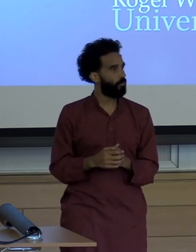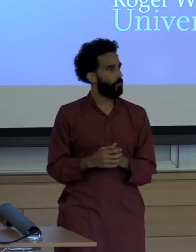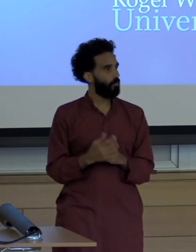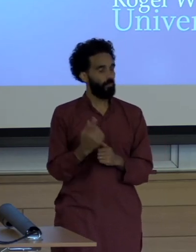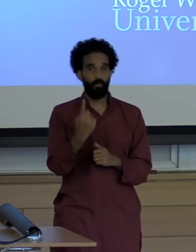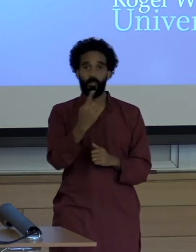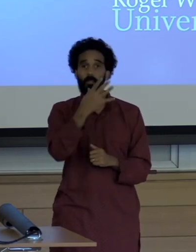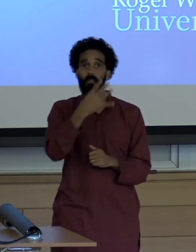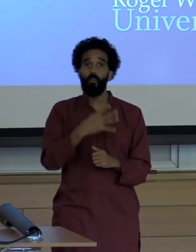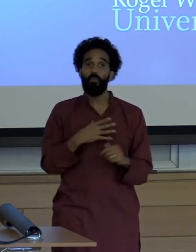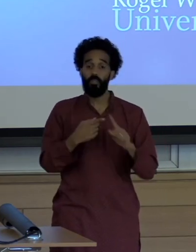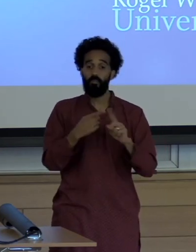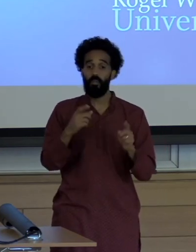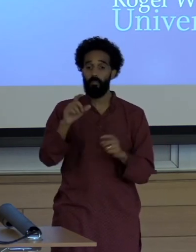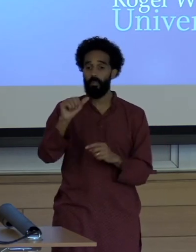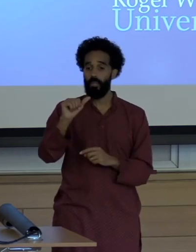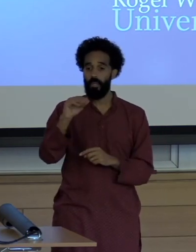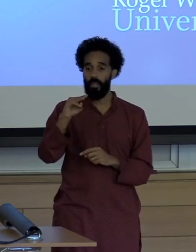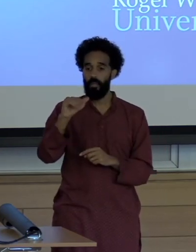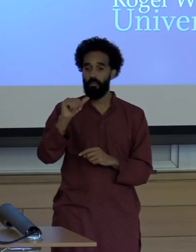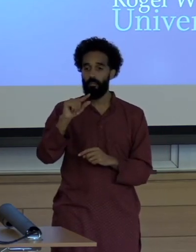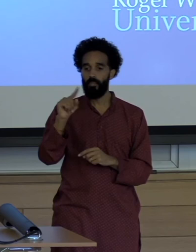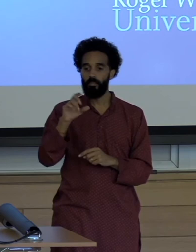Amazon yes the woman from the Amazon